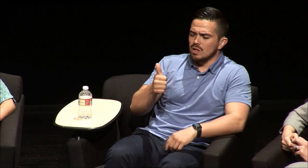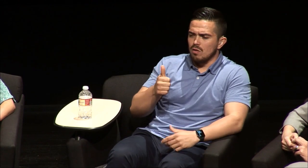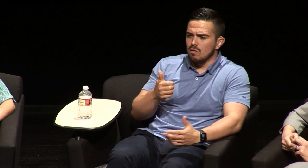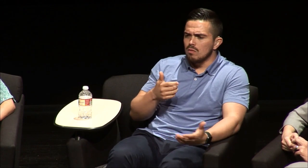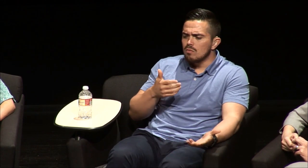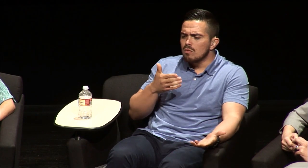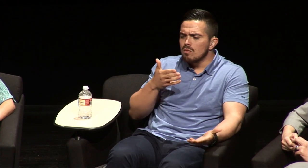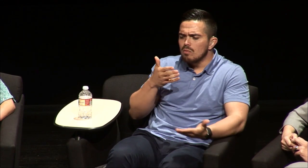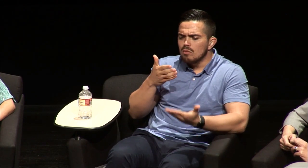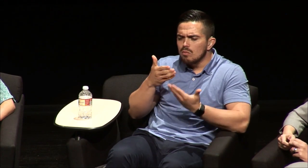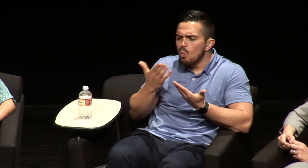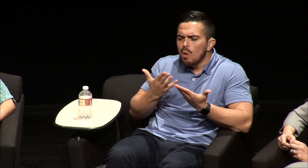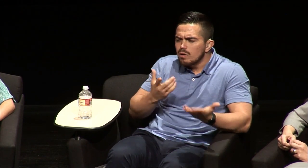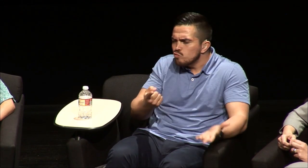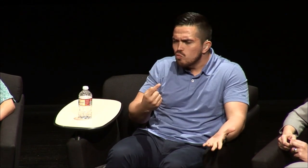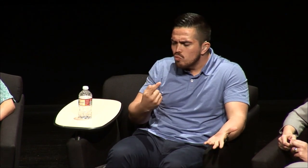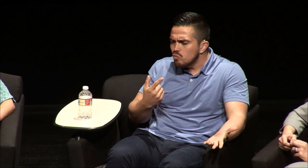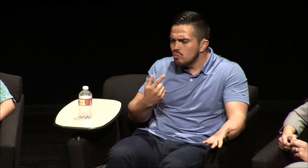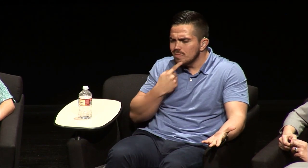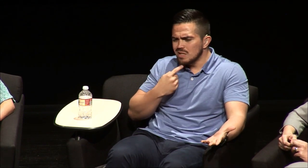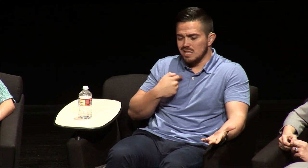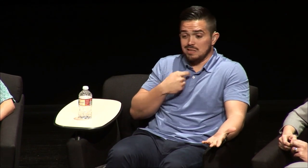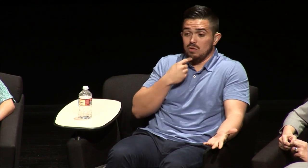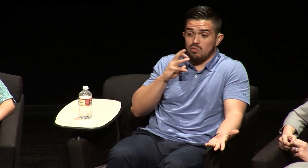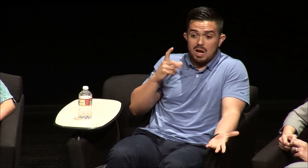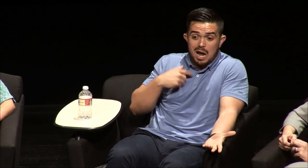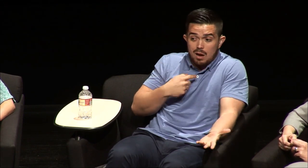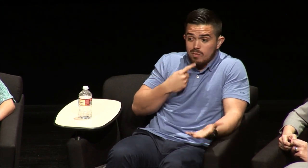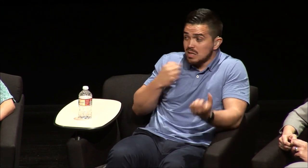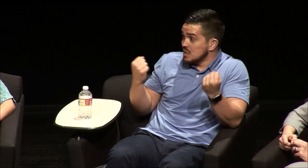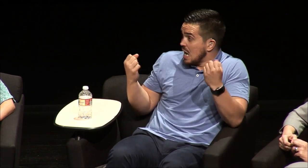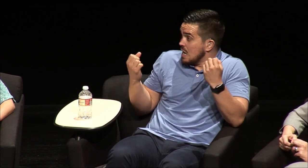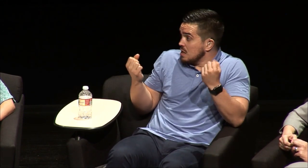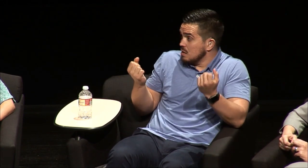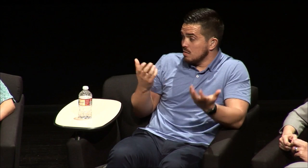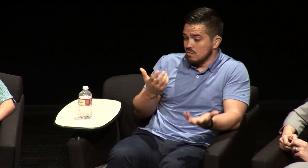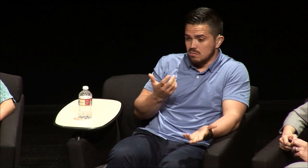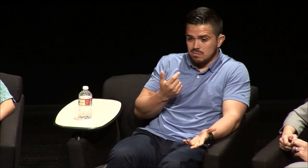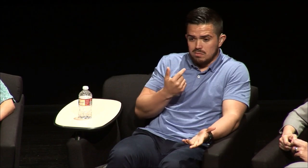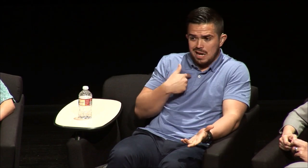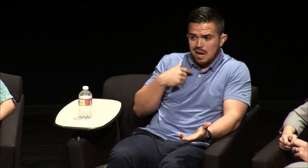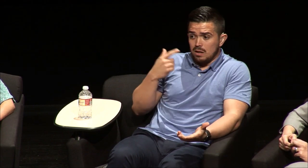look you're too hard on yourself and I said to them well you know I'm a signer